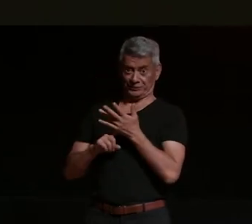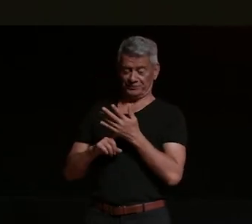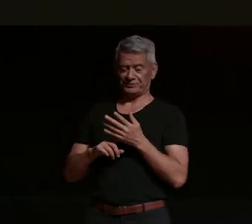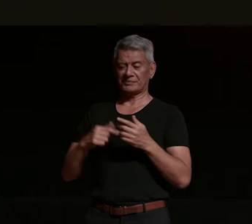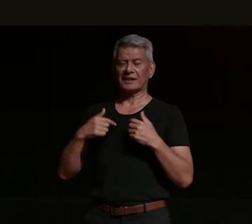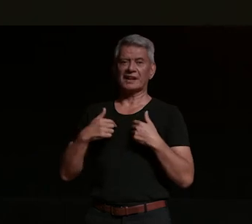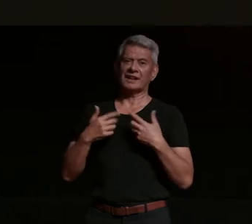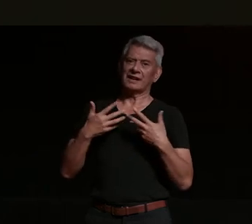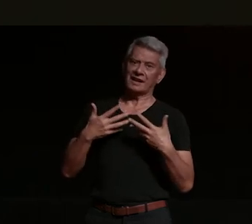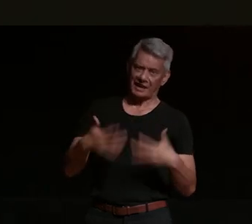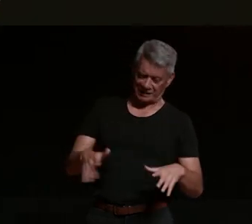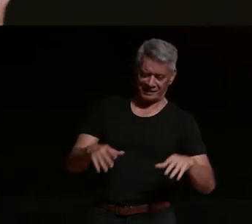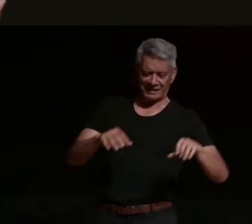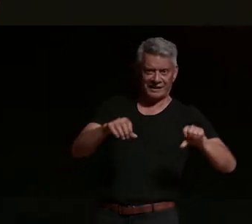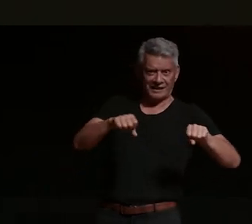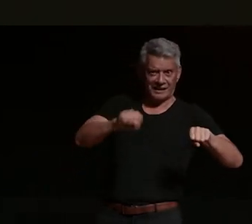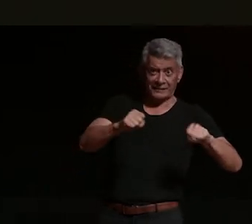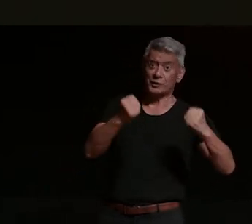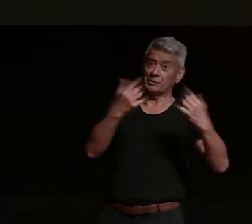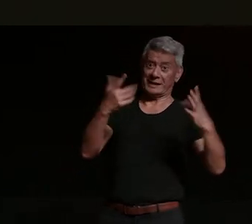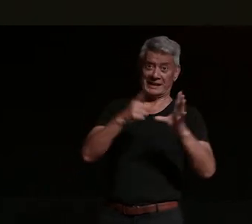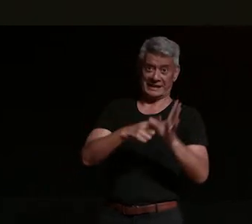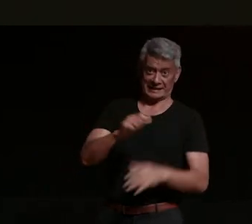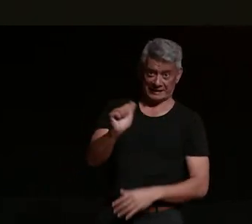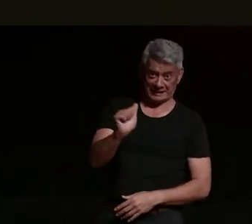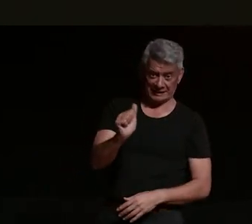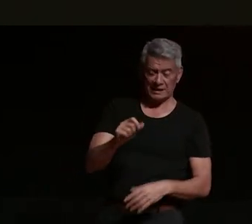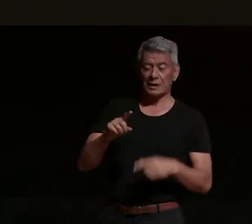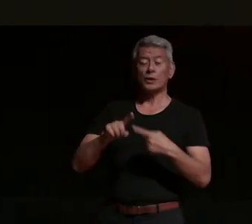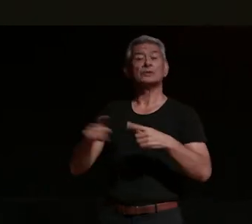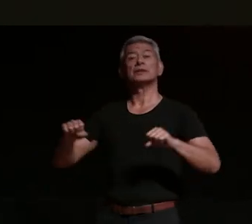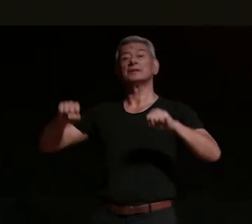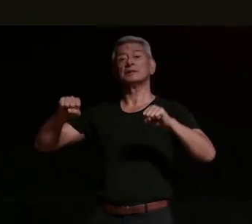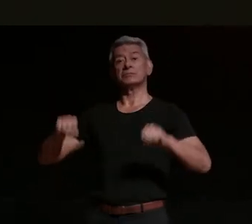on top of being a motorcyclist for that many years i'm also the president of a little motorcycle club